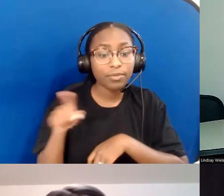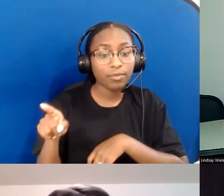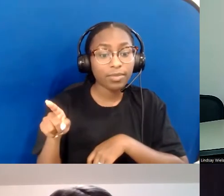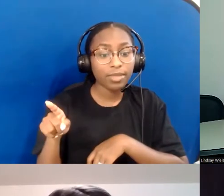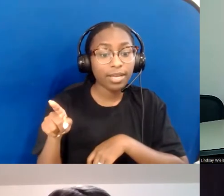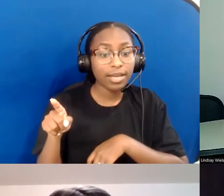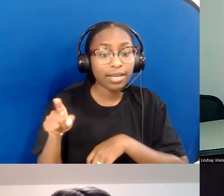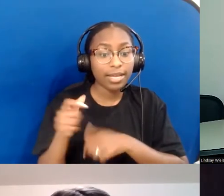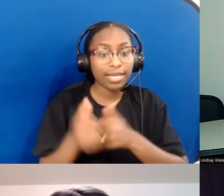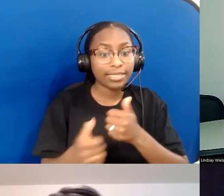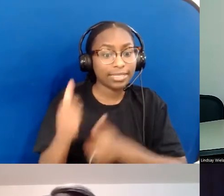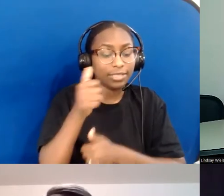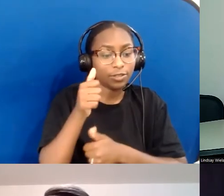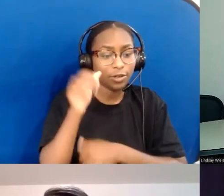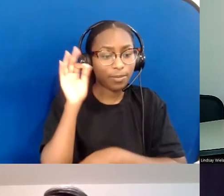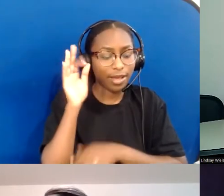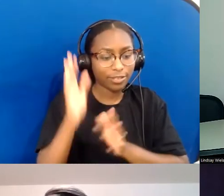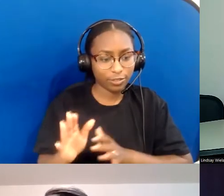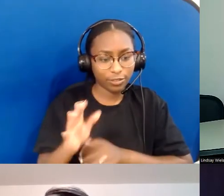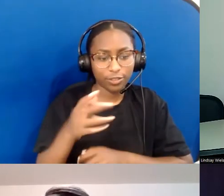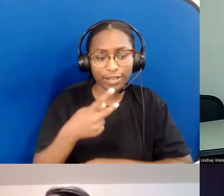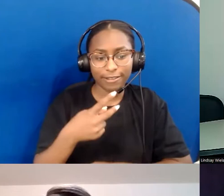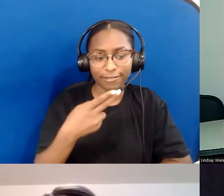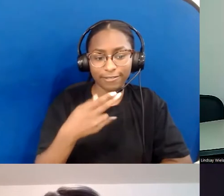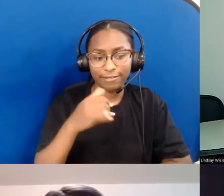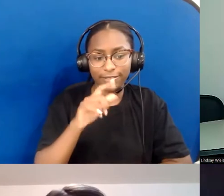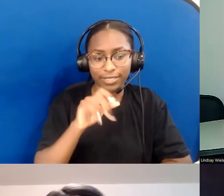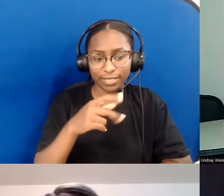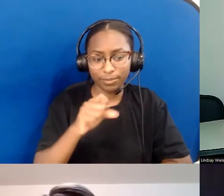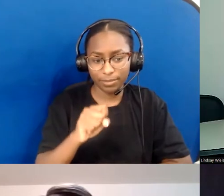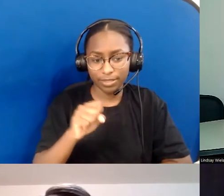She holds an MDiv and an MA in pastoral and spiritual care,